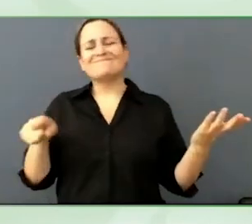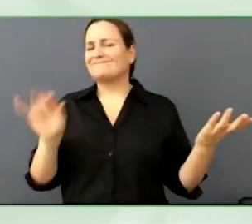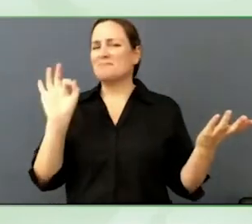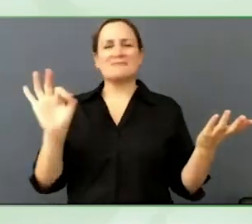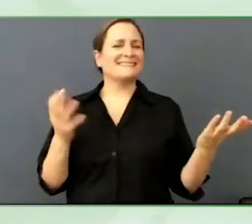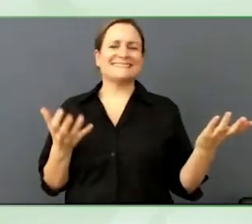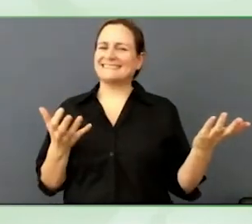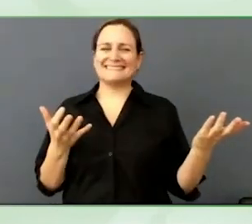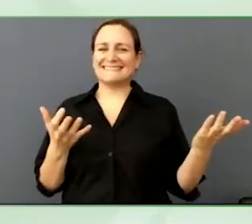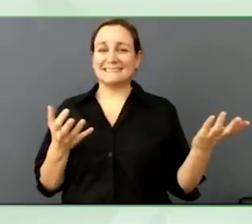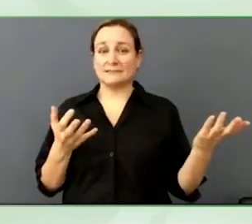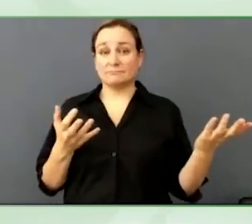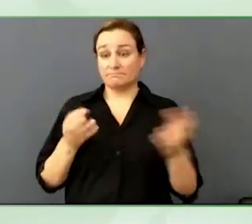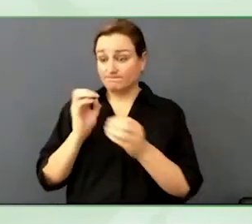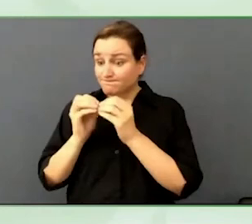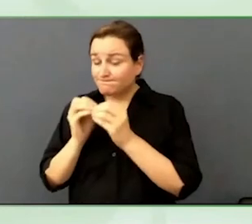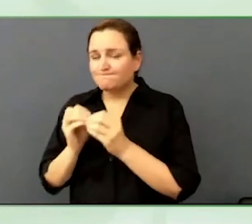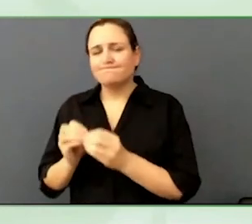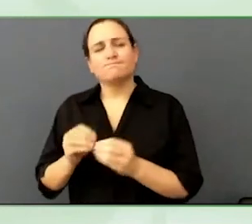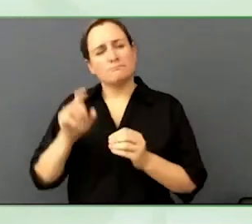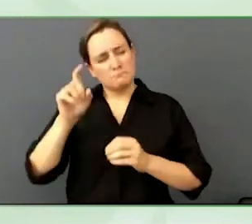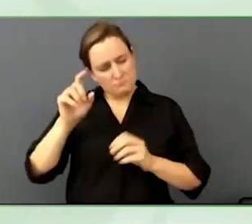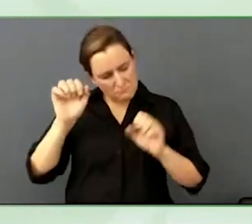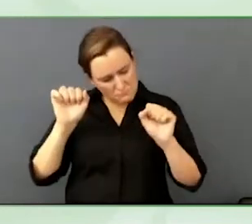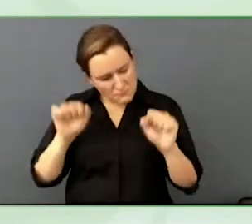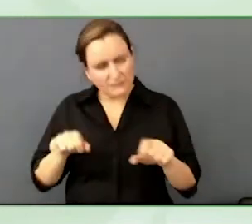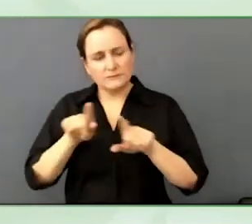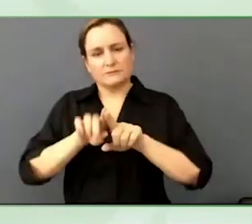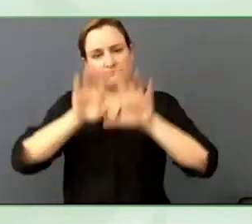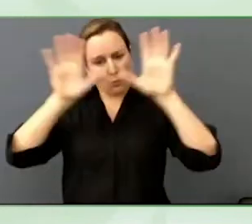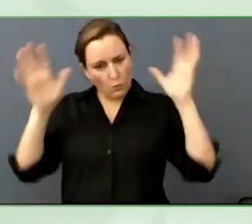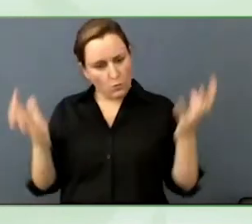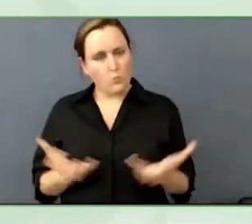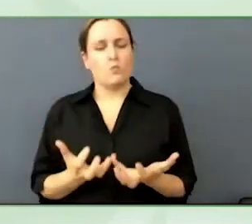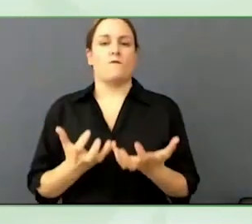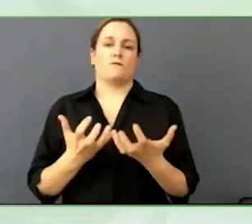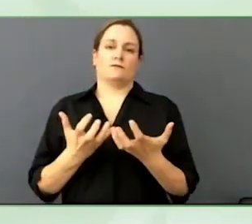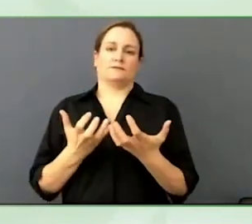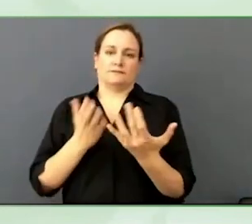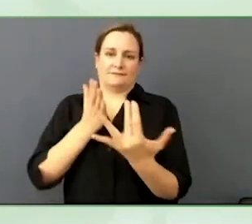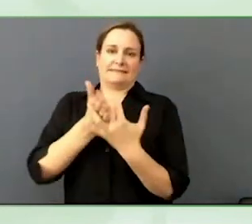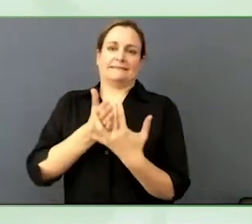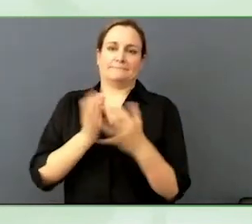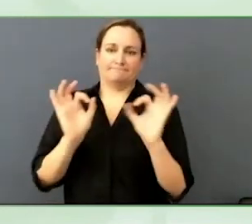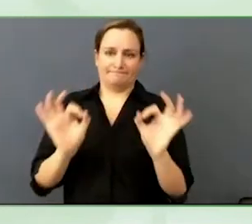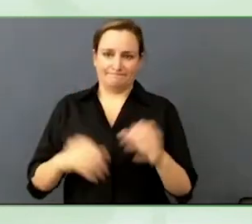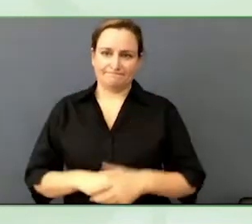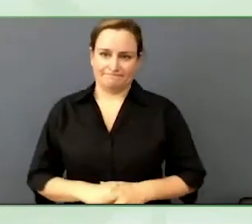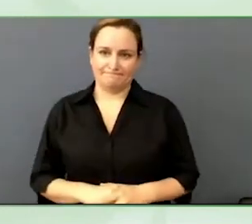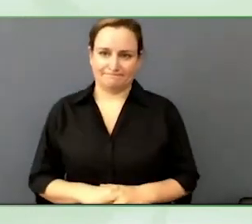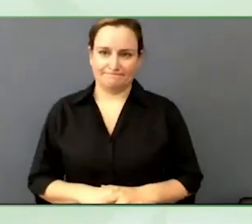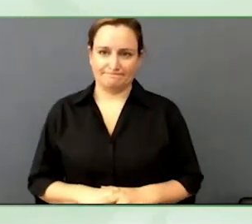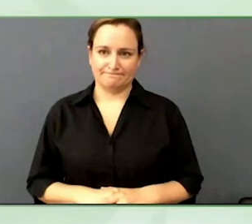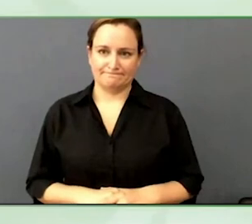areas or the challenge areas that you see as a technologist?